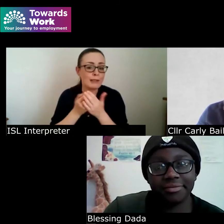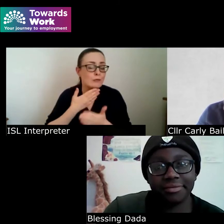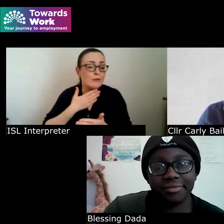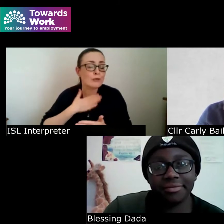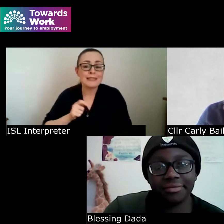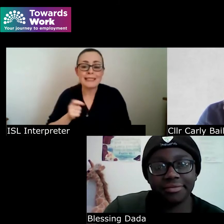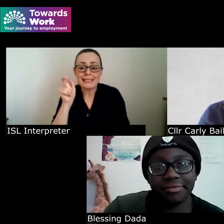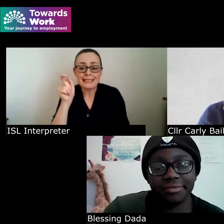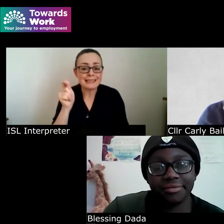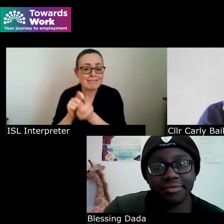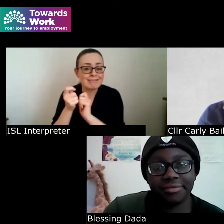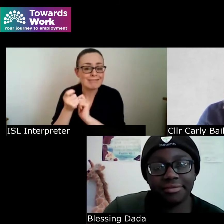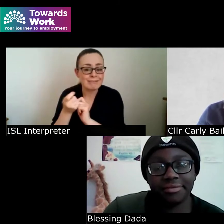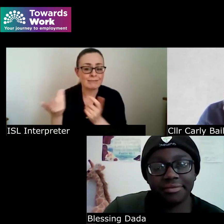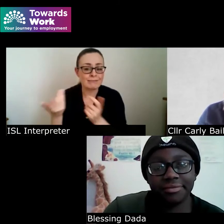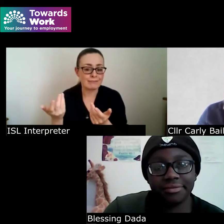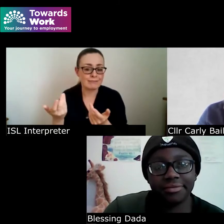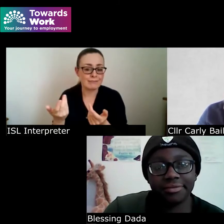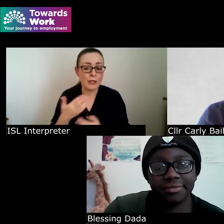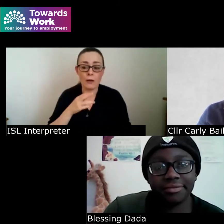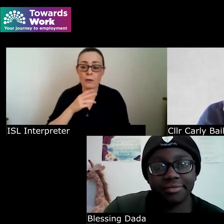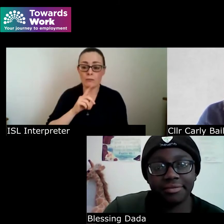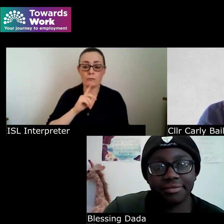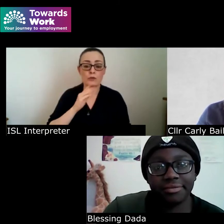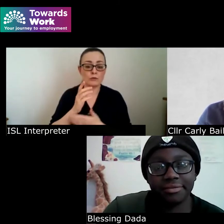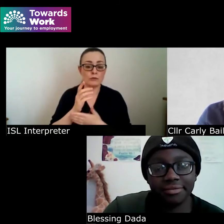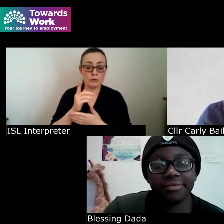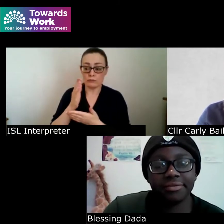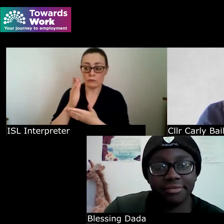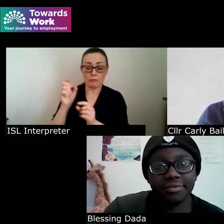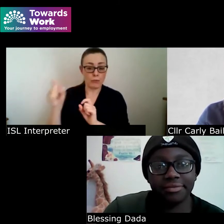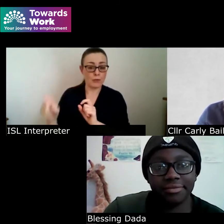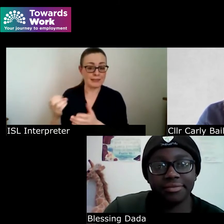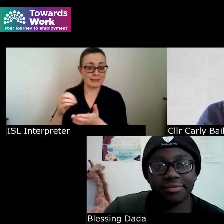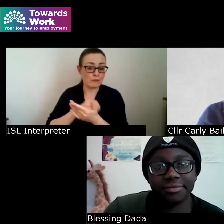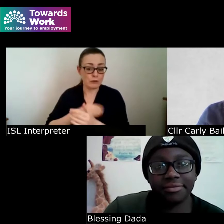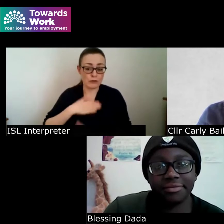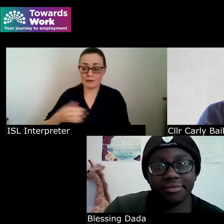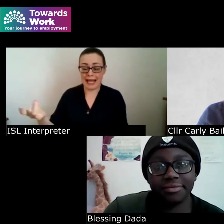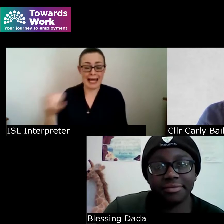warranted and it's just a case of asking what do we need and that's a really important point okay